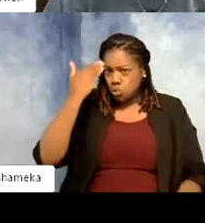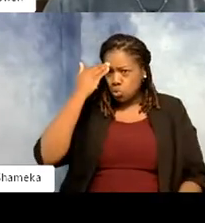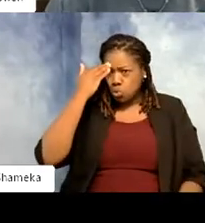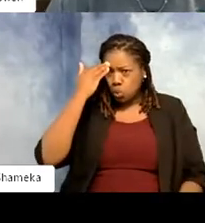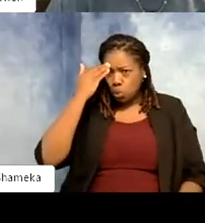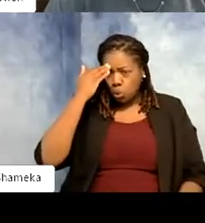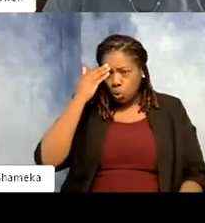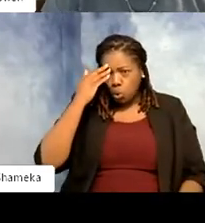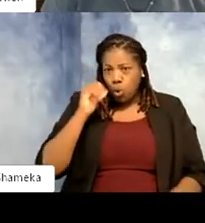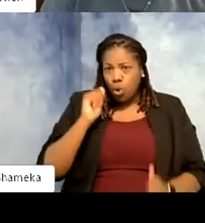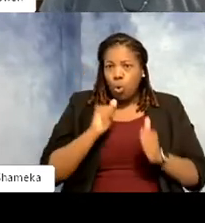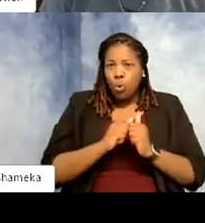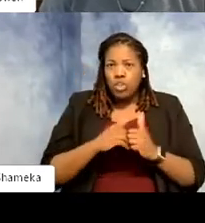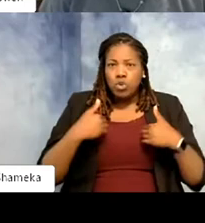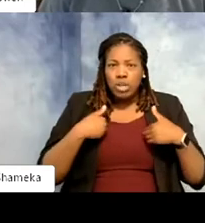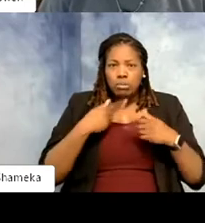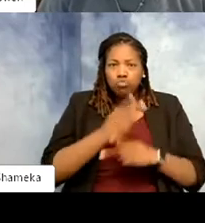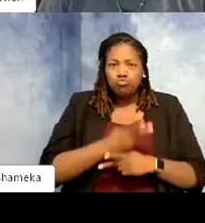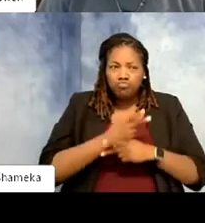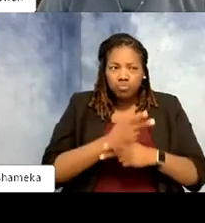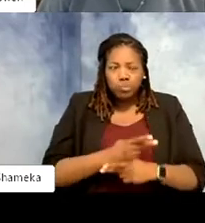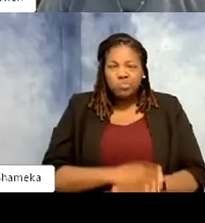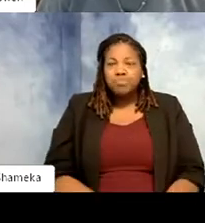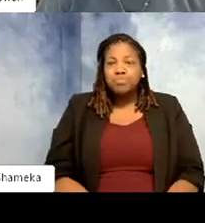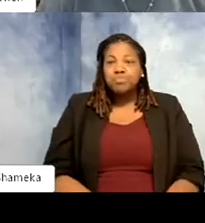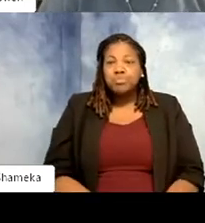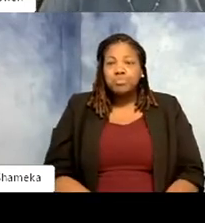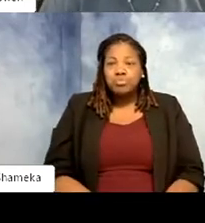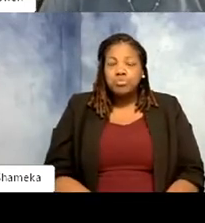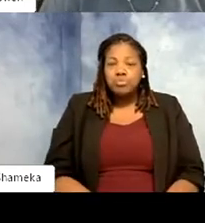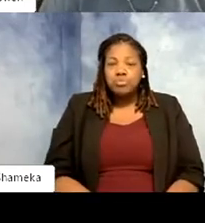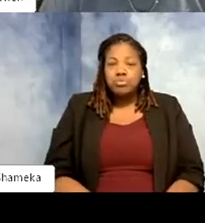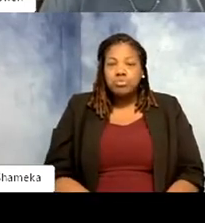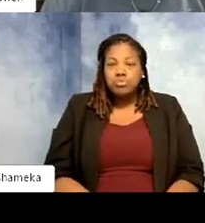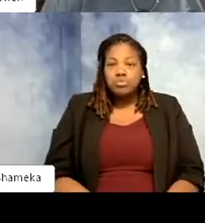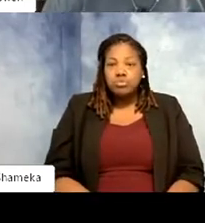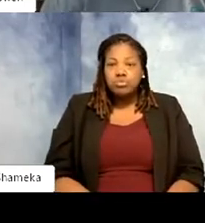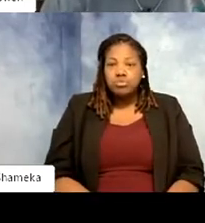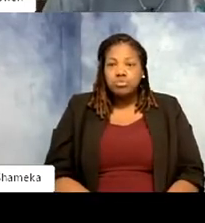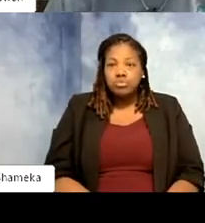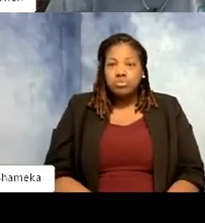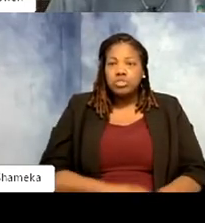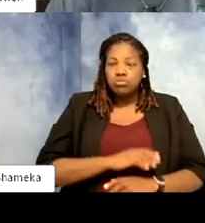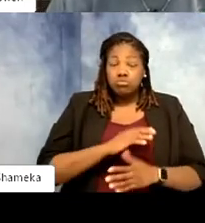collection of animals you care for? >>Gwen: yeah so with all the love caring all the things that you